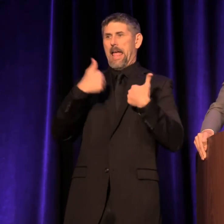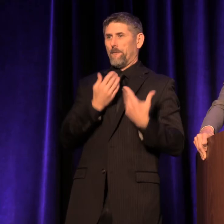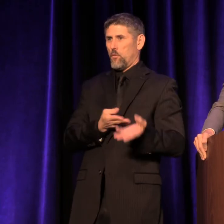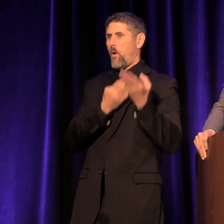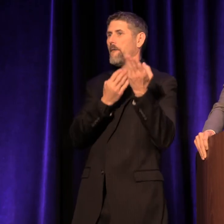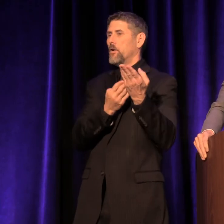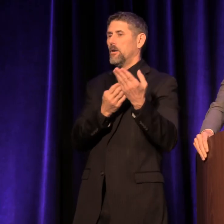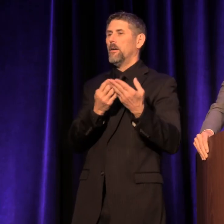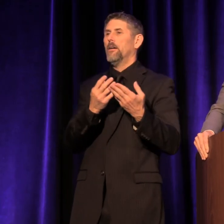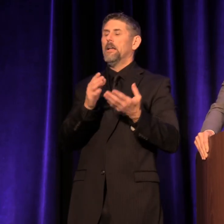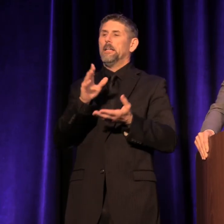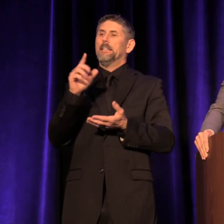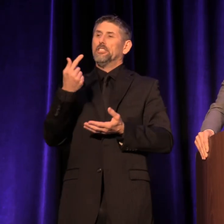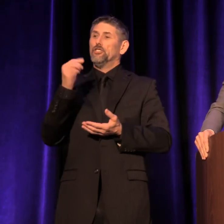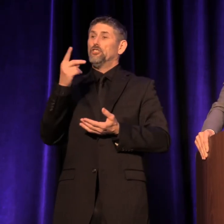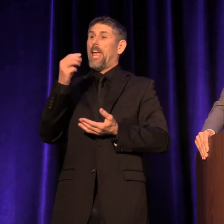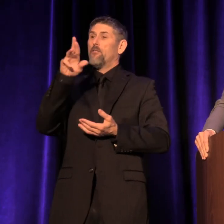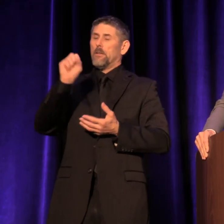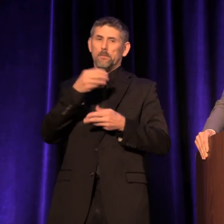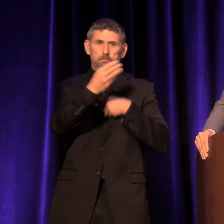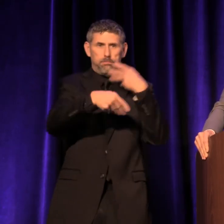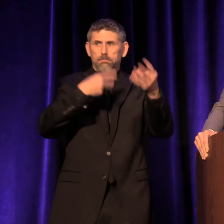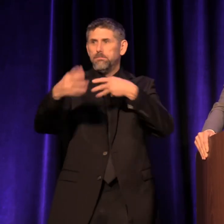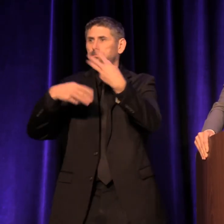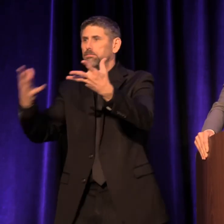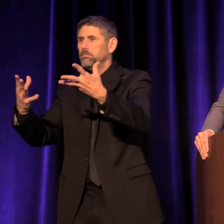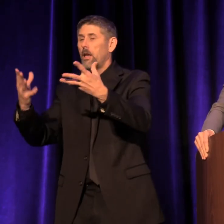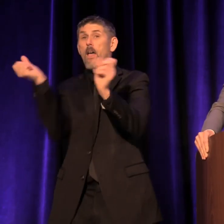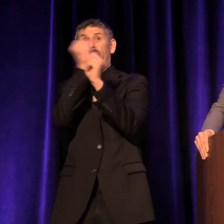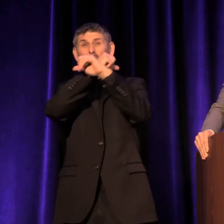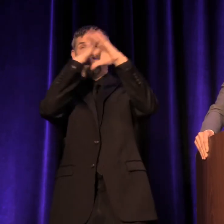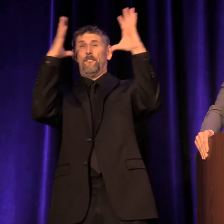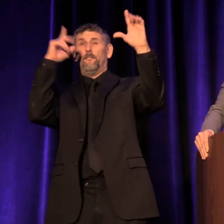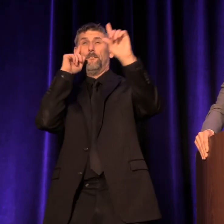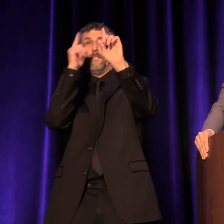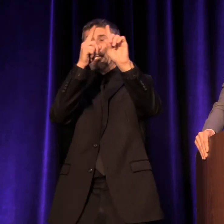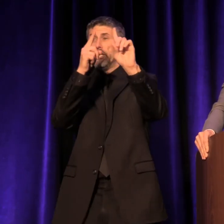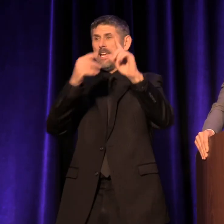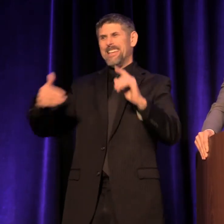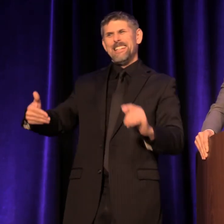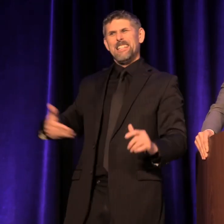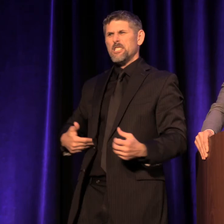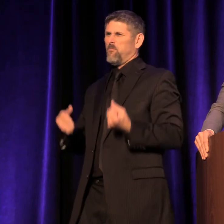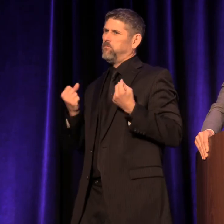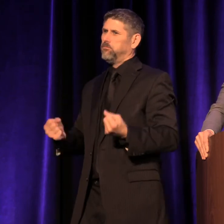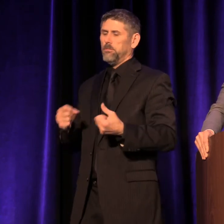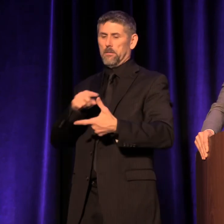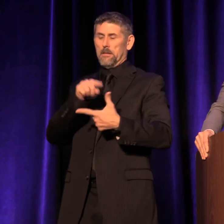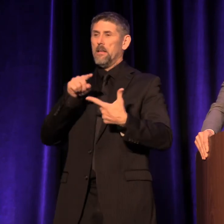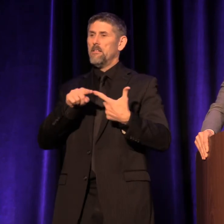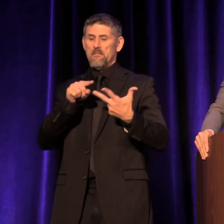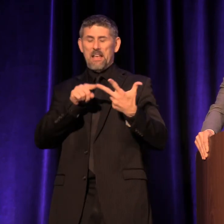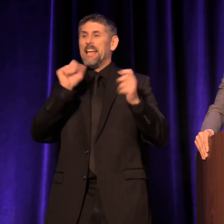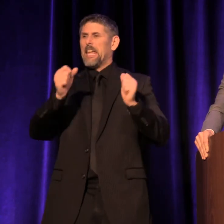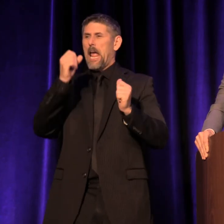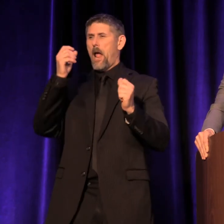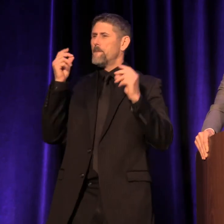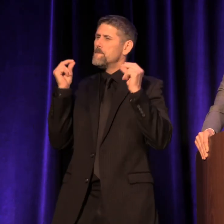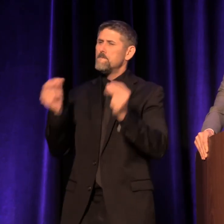generosity and vision, of course; guts; the ability to think on her feet and think creatively;